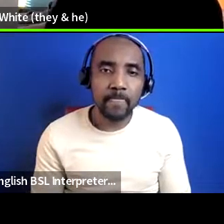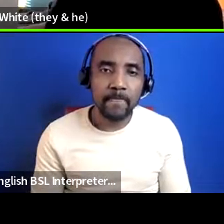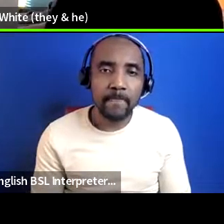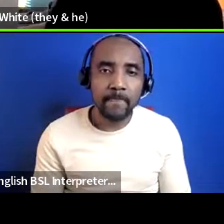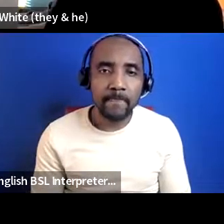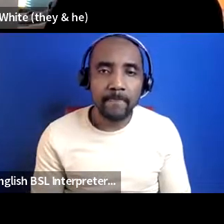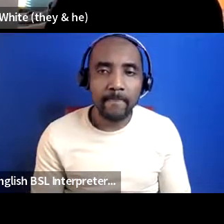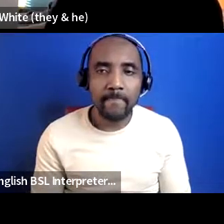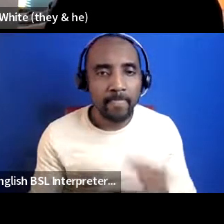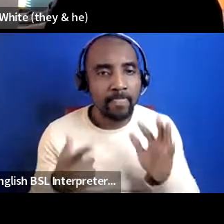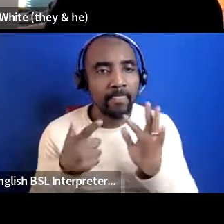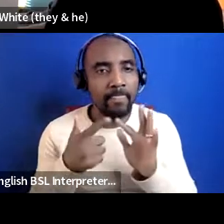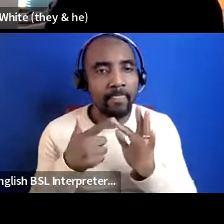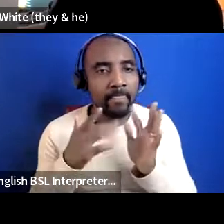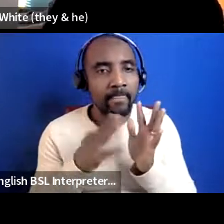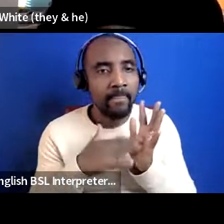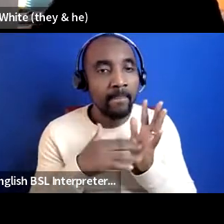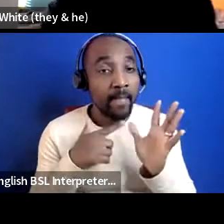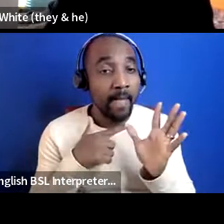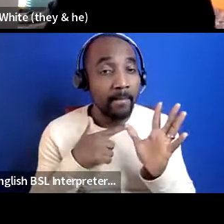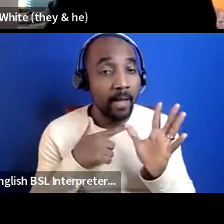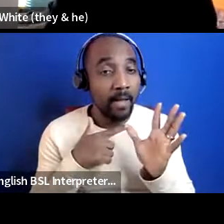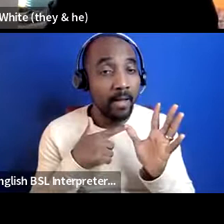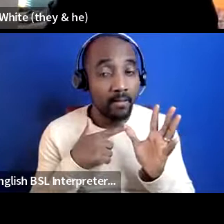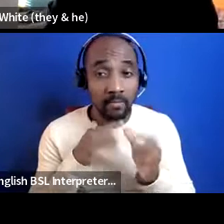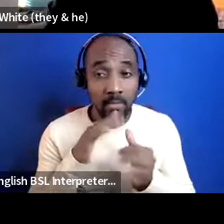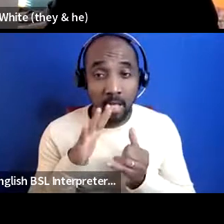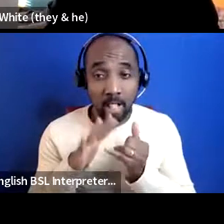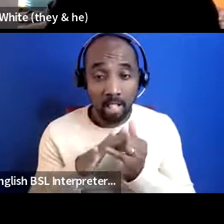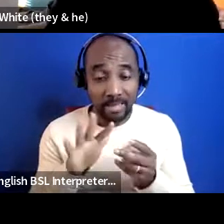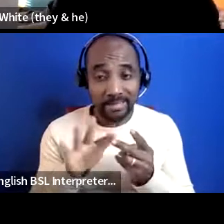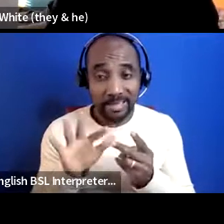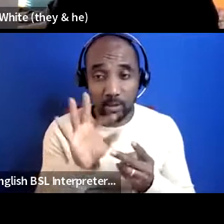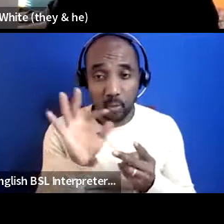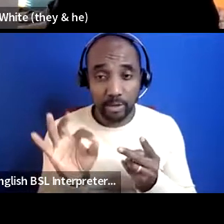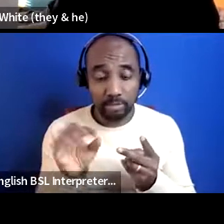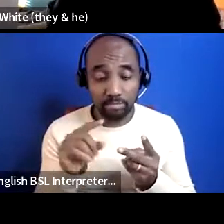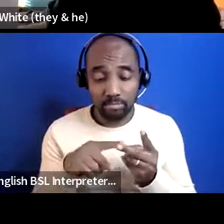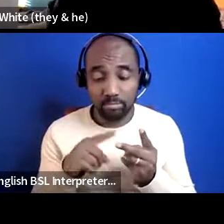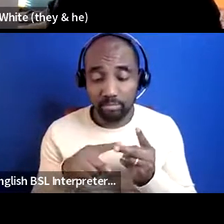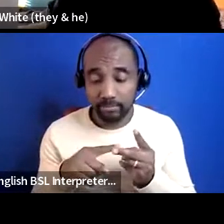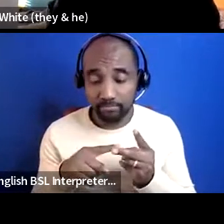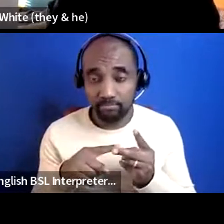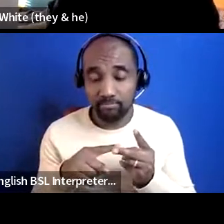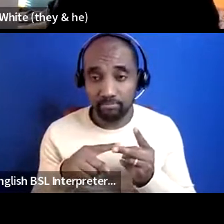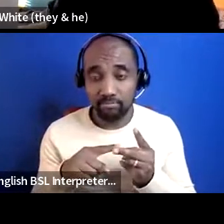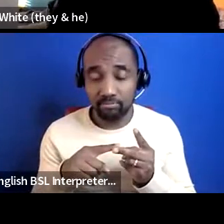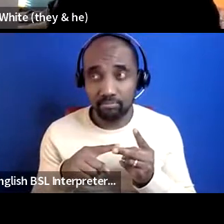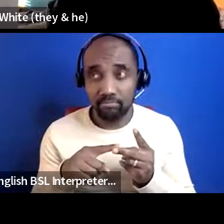i guess just picking up on that that last question as well the um going back to the challenging